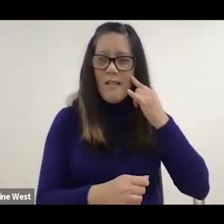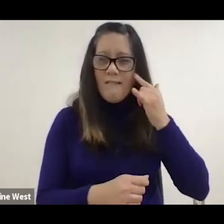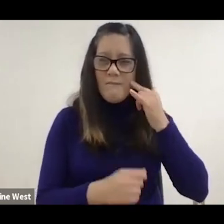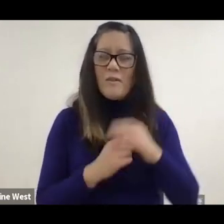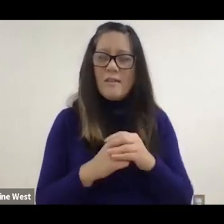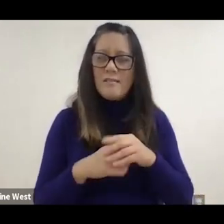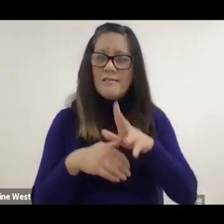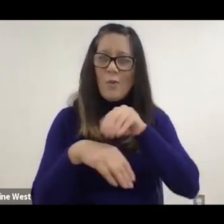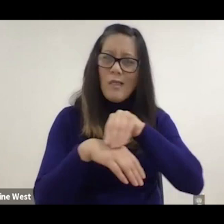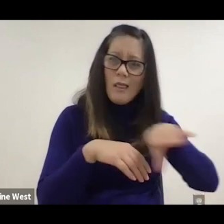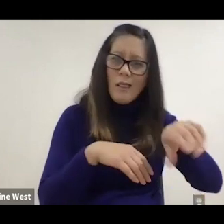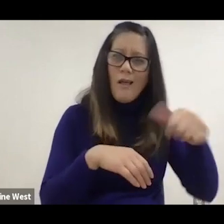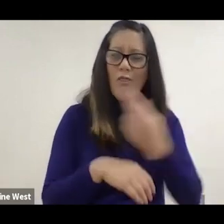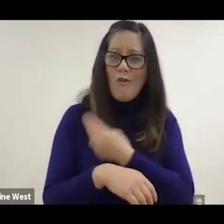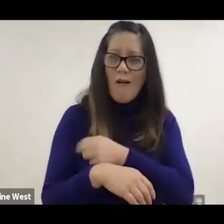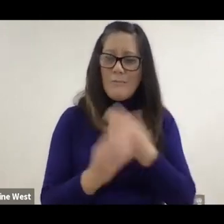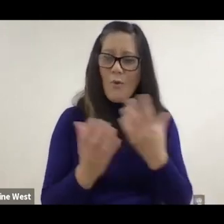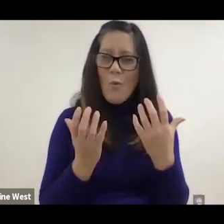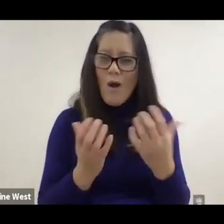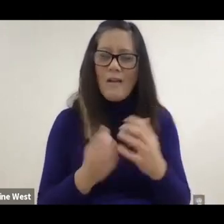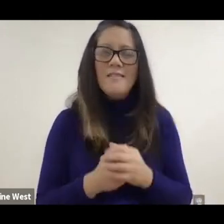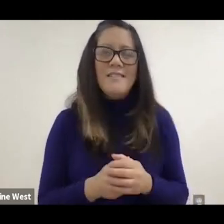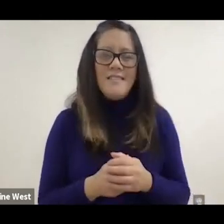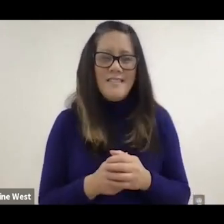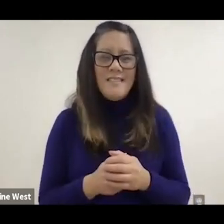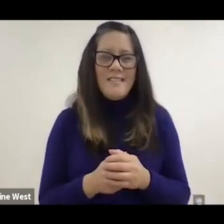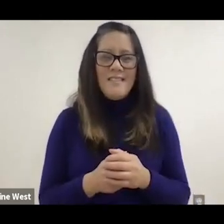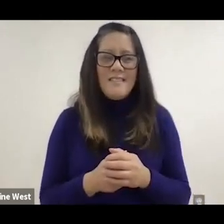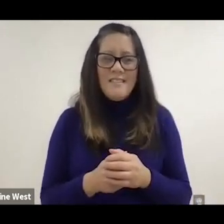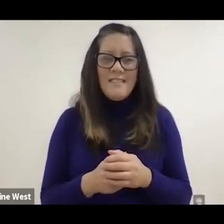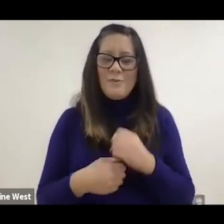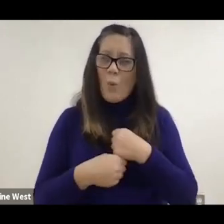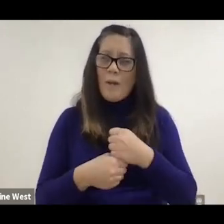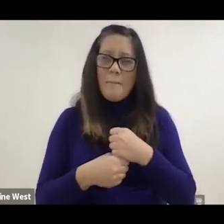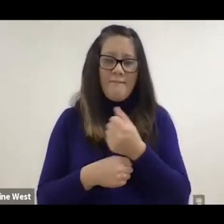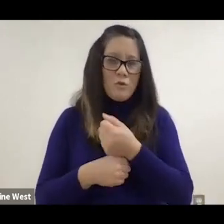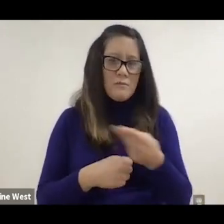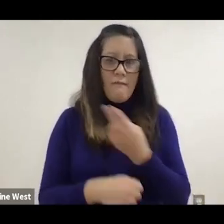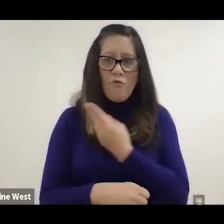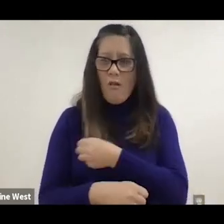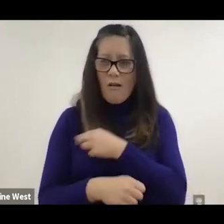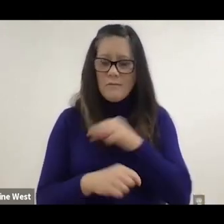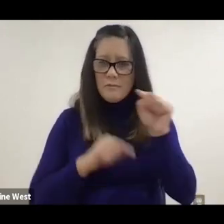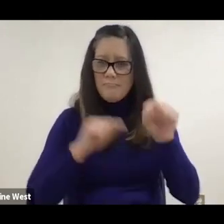severe casualties is decreased. But we wound up making these for several hospitals and we still